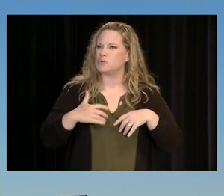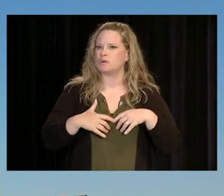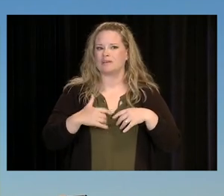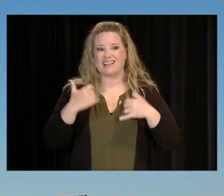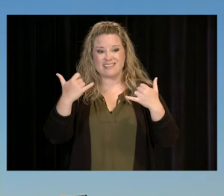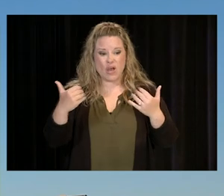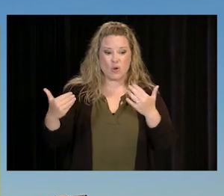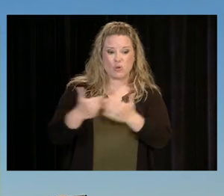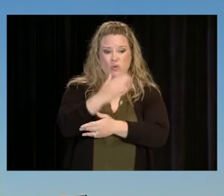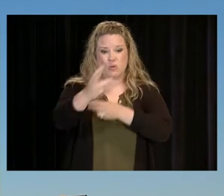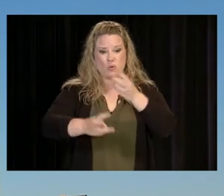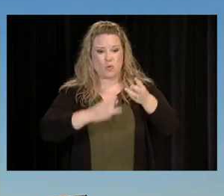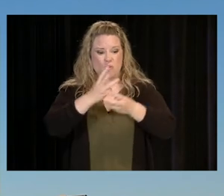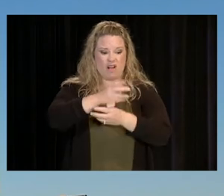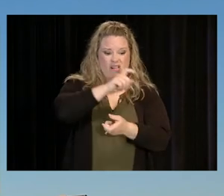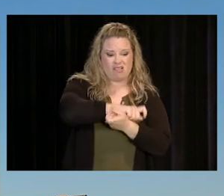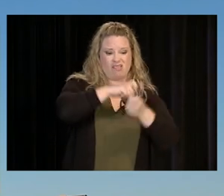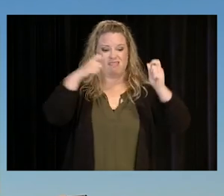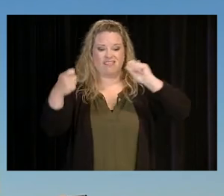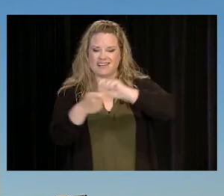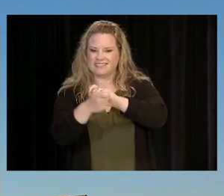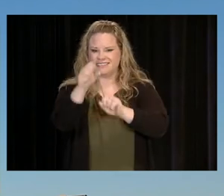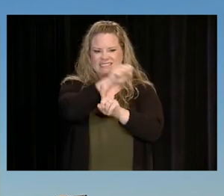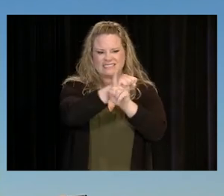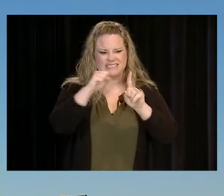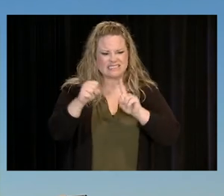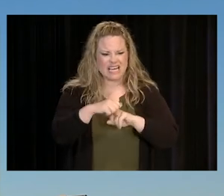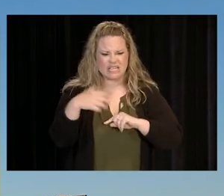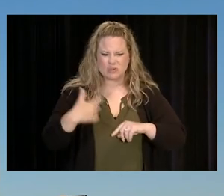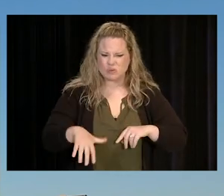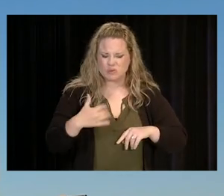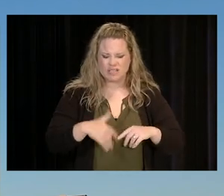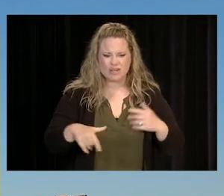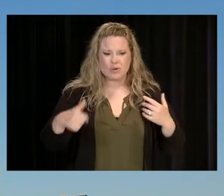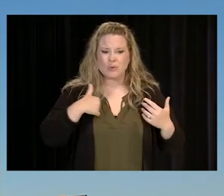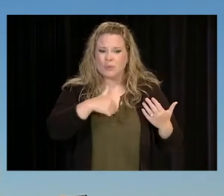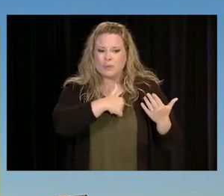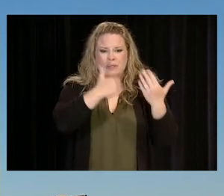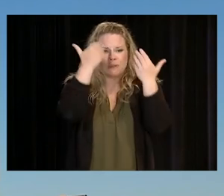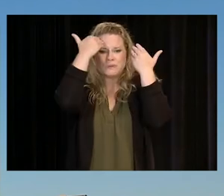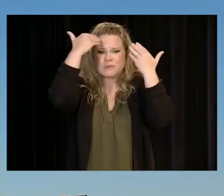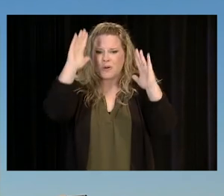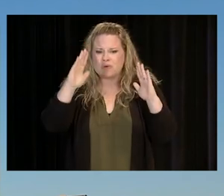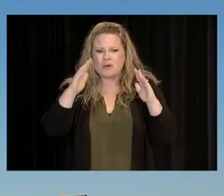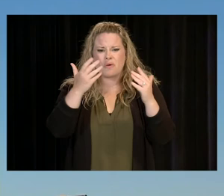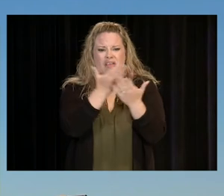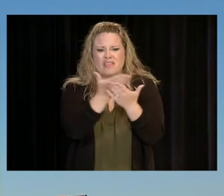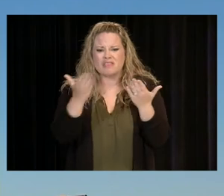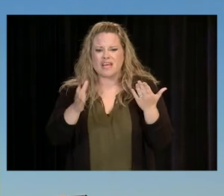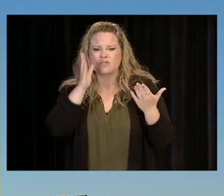WE'RE GOING THROUGH A COMPLETE RESET OF THE WORLD. SOCIETY IN SO MANY RESPECTS, WHO KNOWS ALL THE WAYS